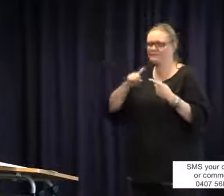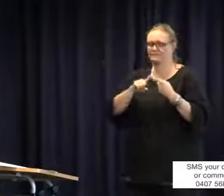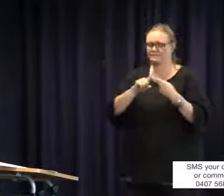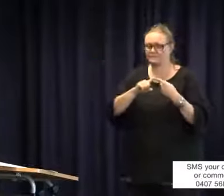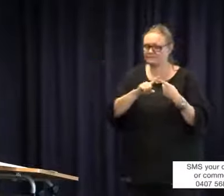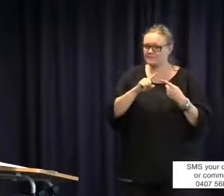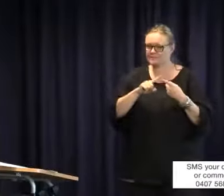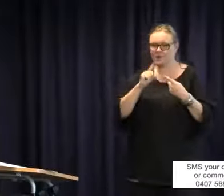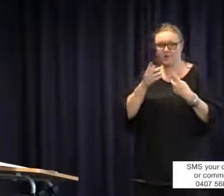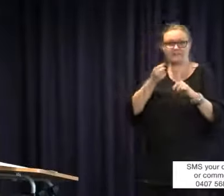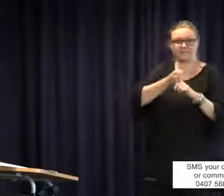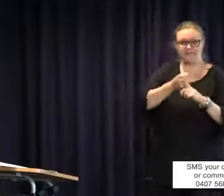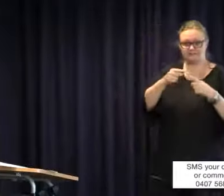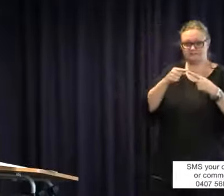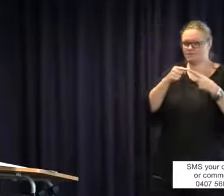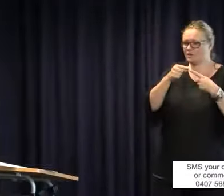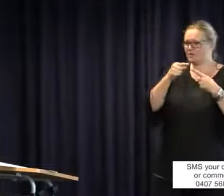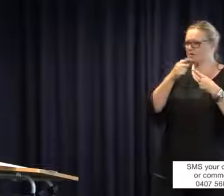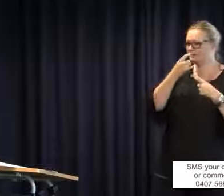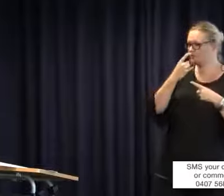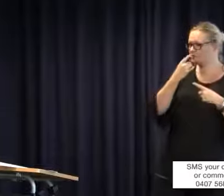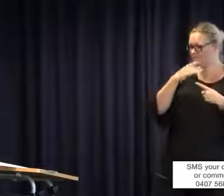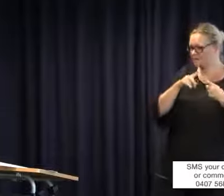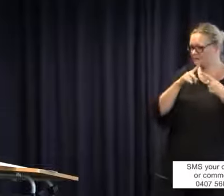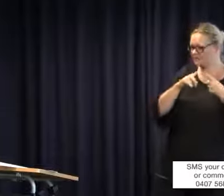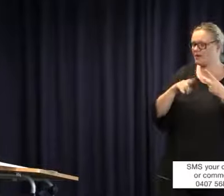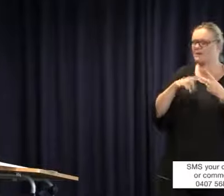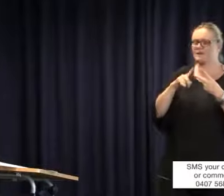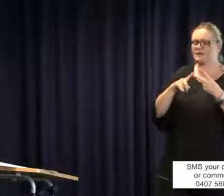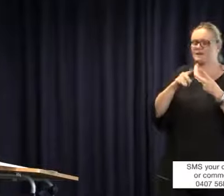forced and that is how I see it to withdraw my child and place my child in a different